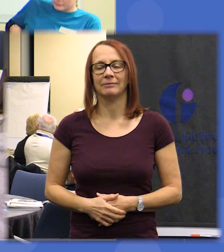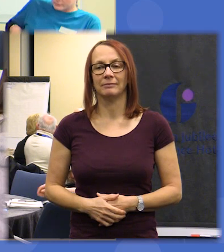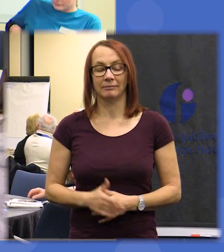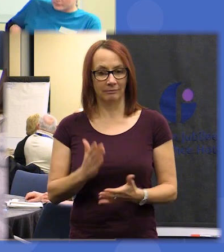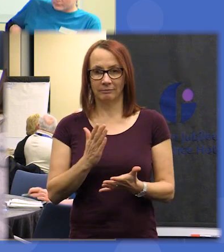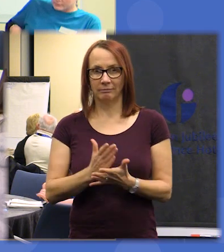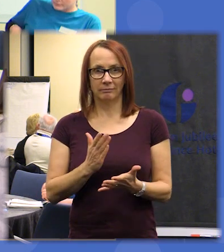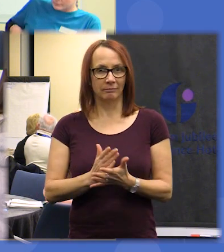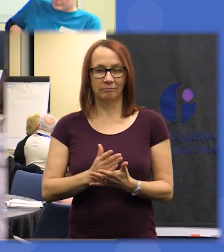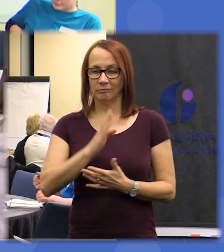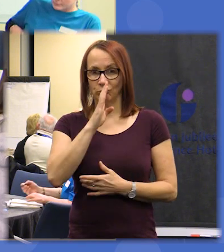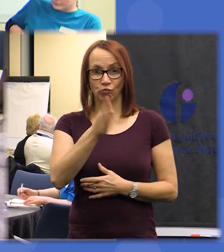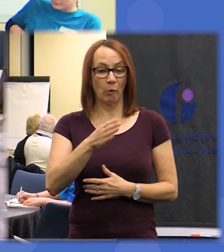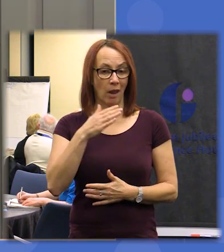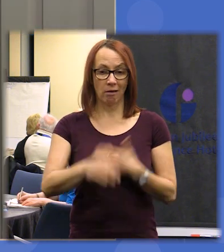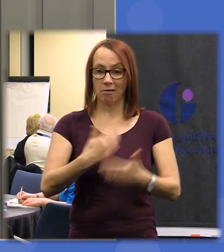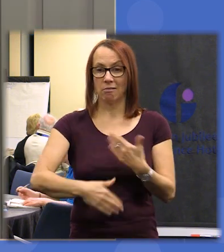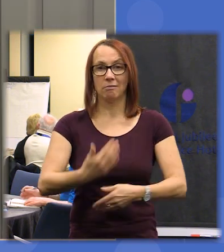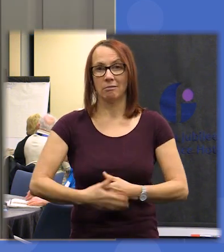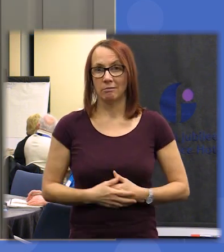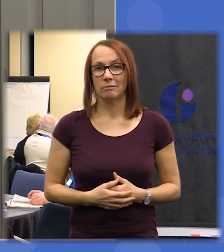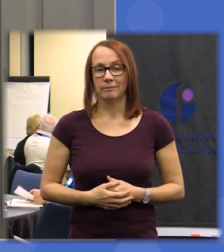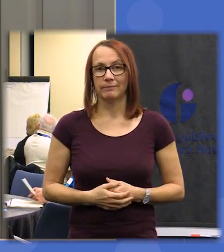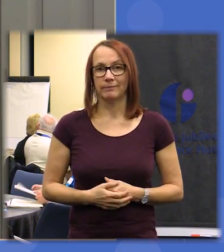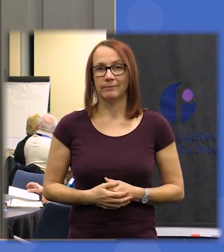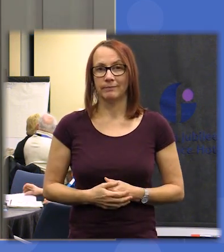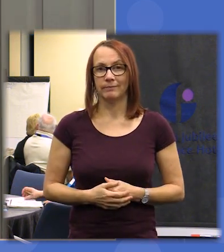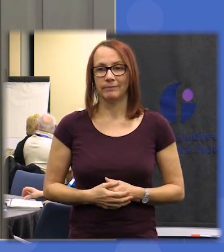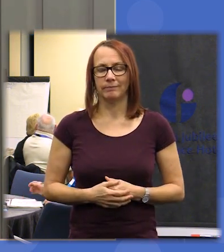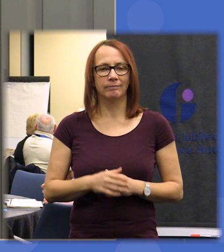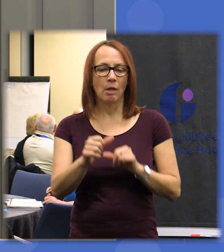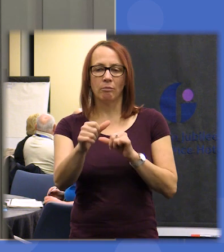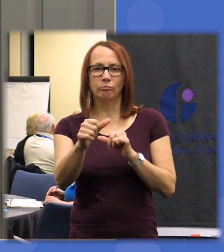stuck right into it today so briefly what we're going to be doing today is